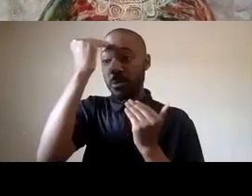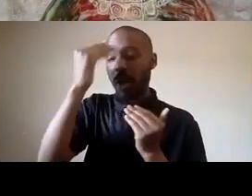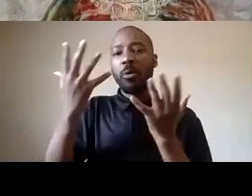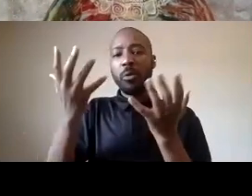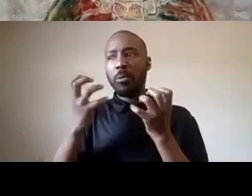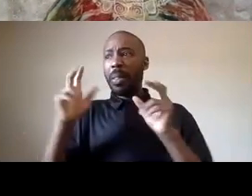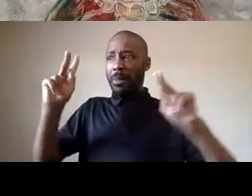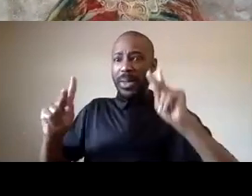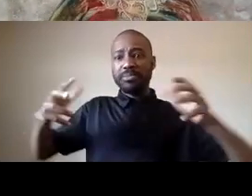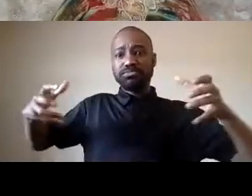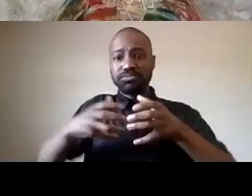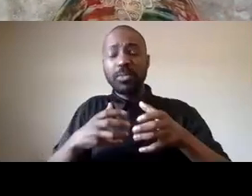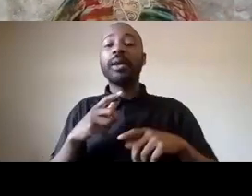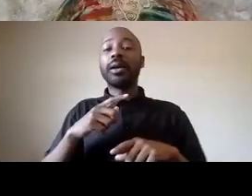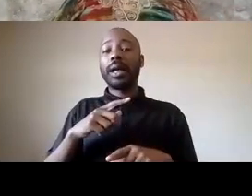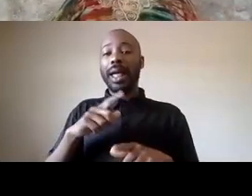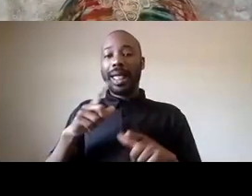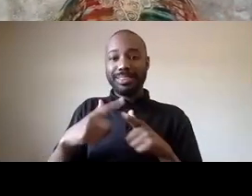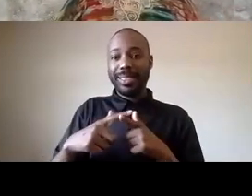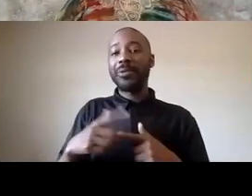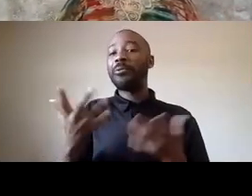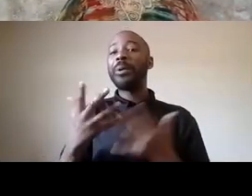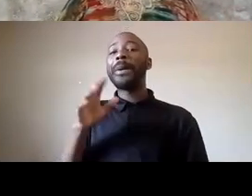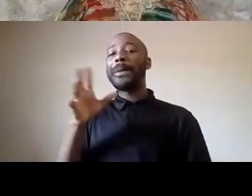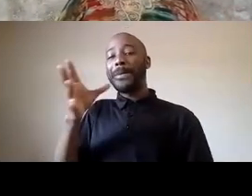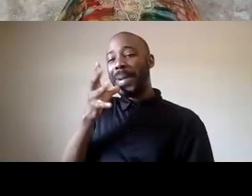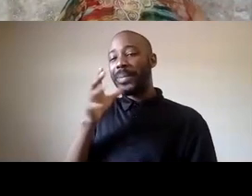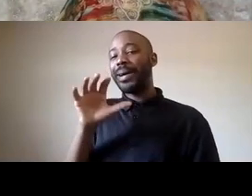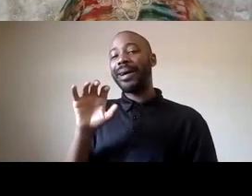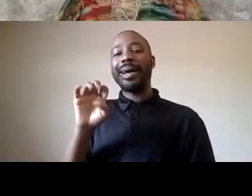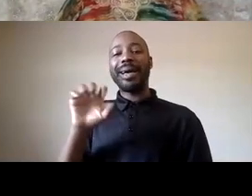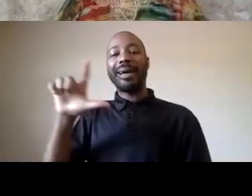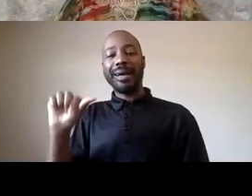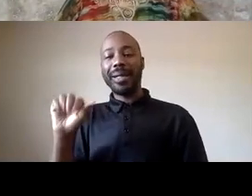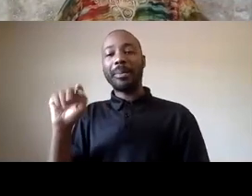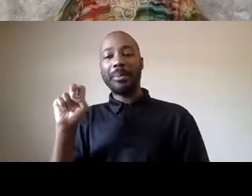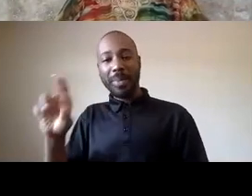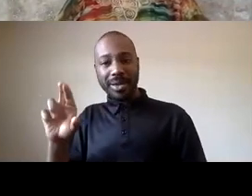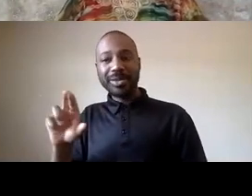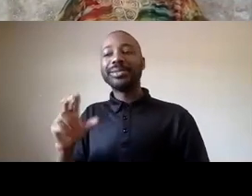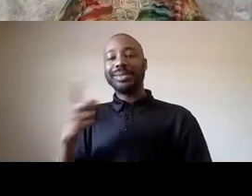to engage in what and what mama ella baker calls group center leadership we are black led and ally supported